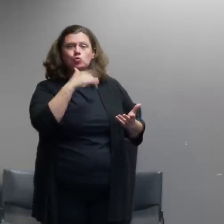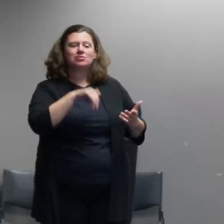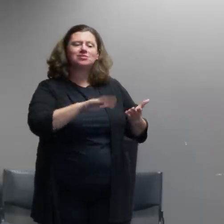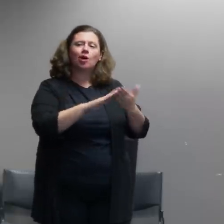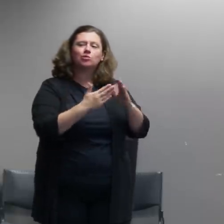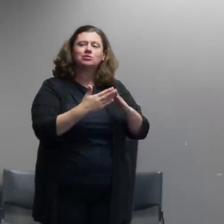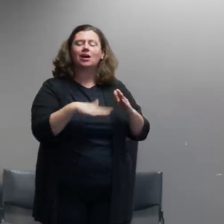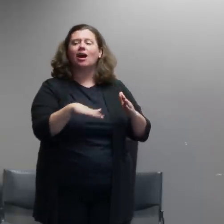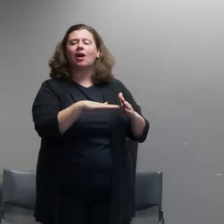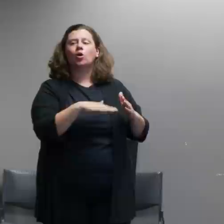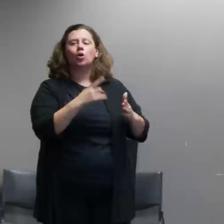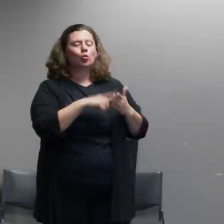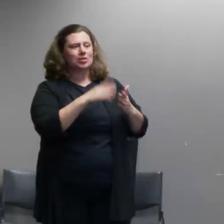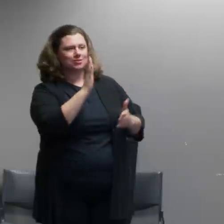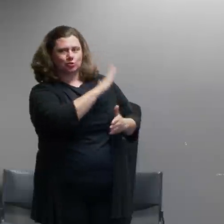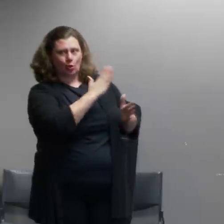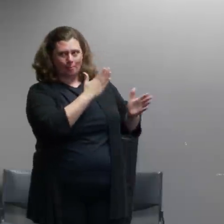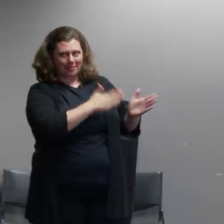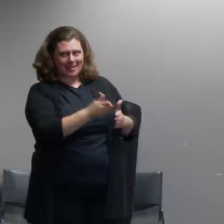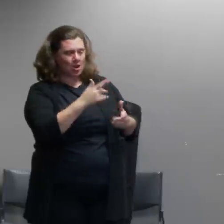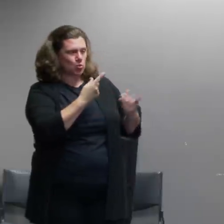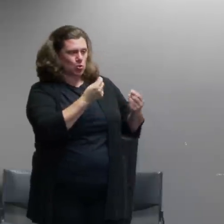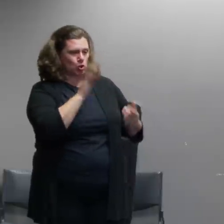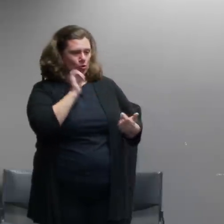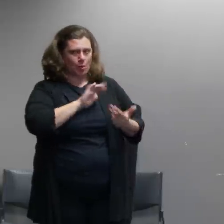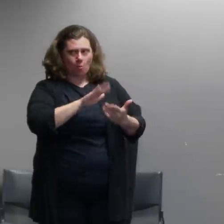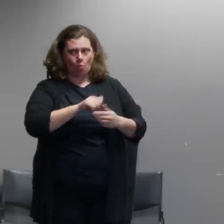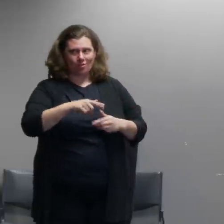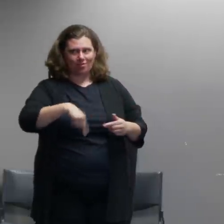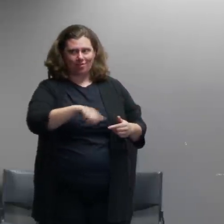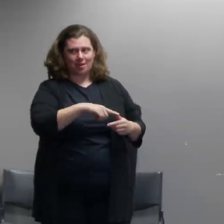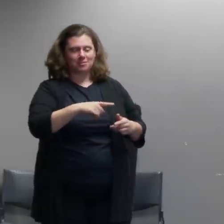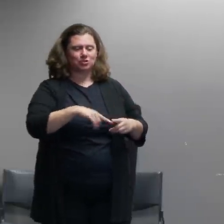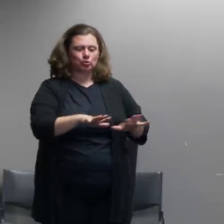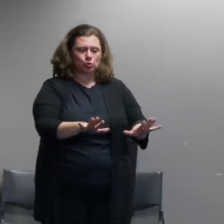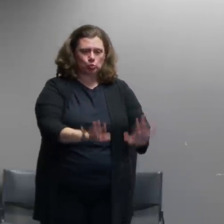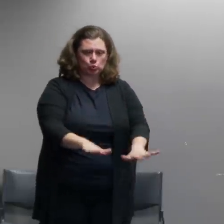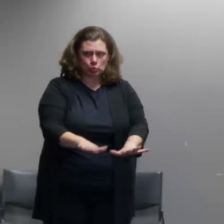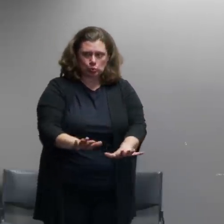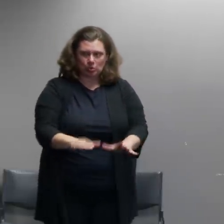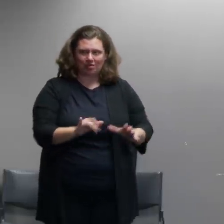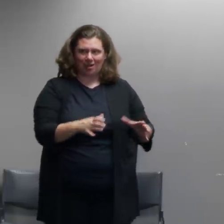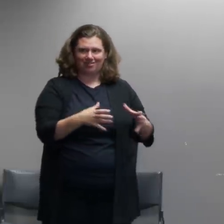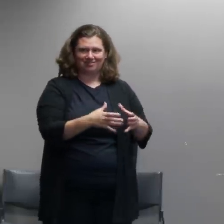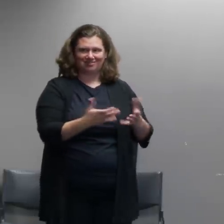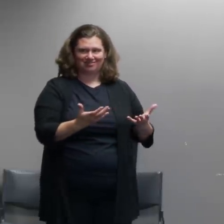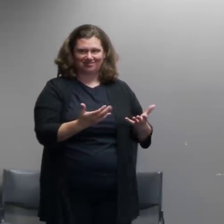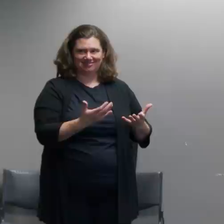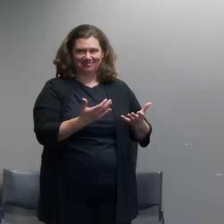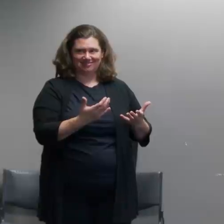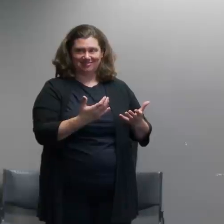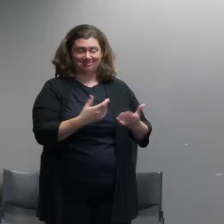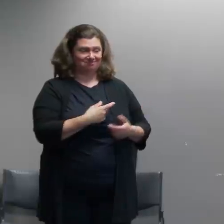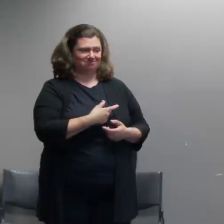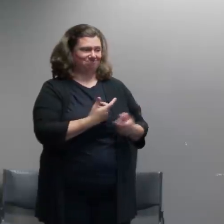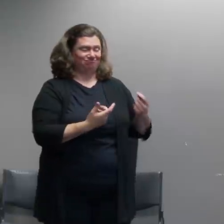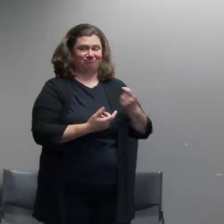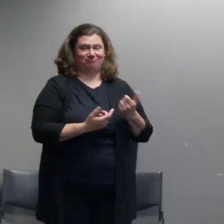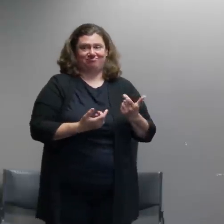what are you doing to try to de-escalate i haven't heard much about that so the question as i understand it is a